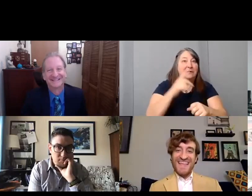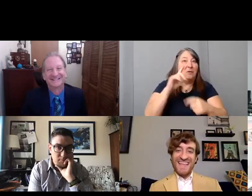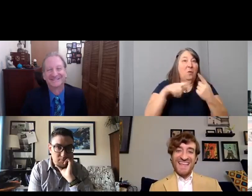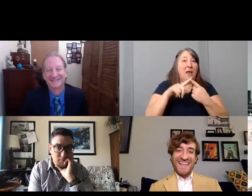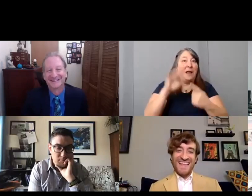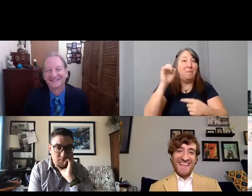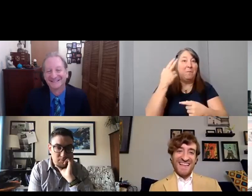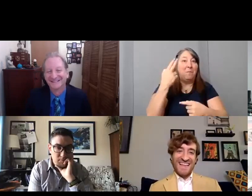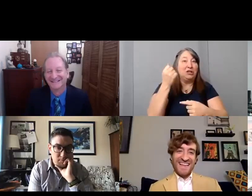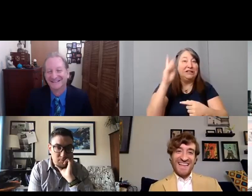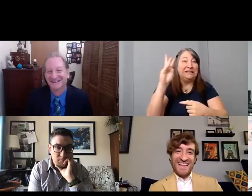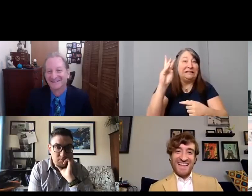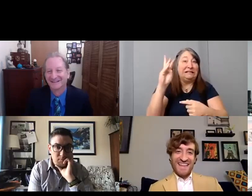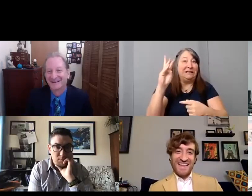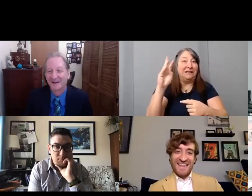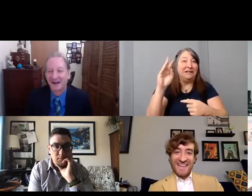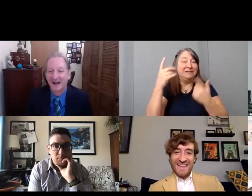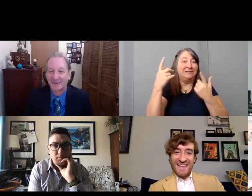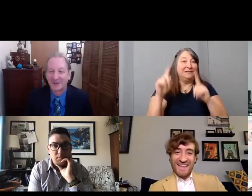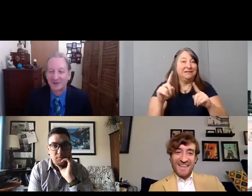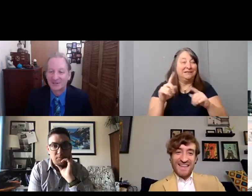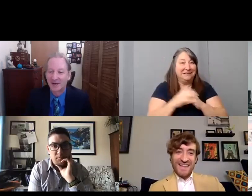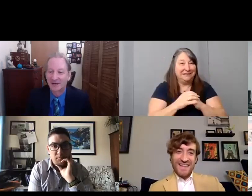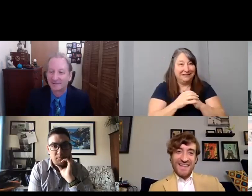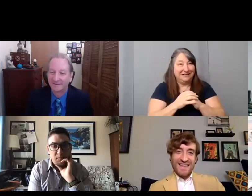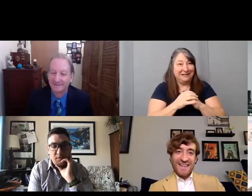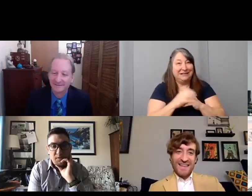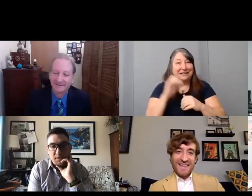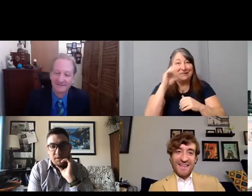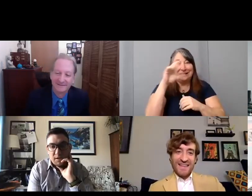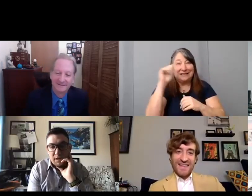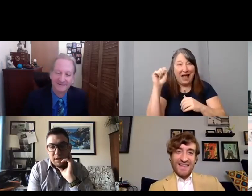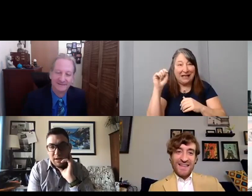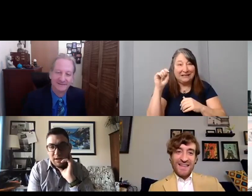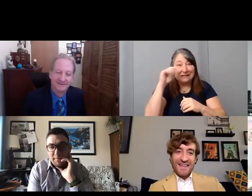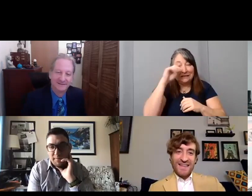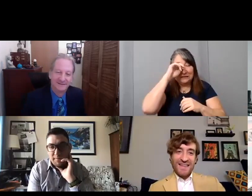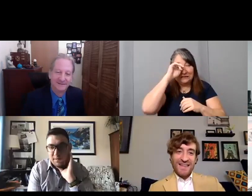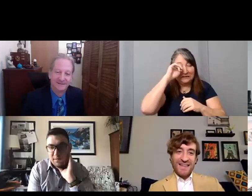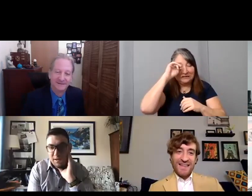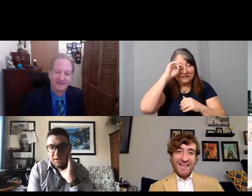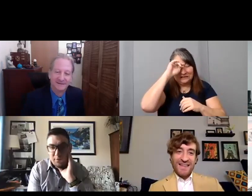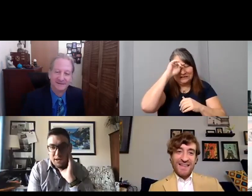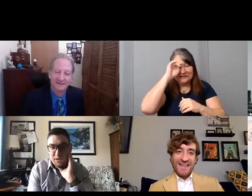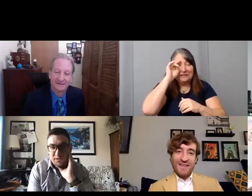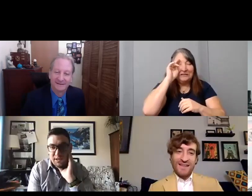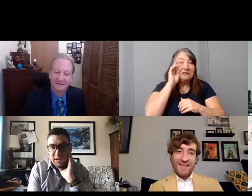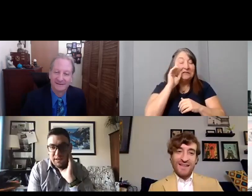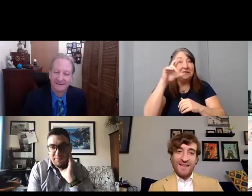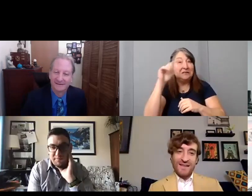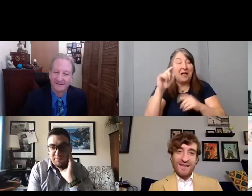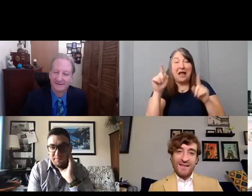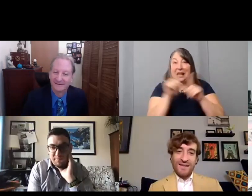[David] Right yeah. How about you Scott? [Scott] Um like Rachel said,